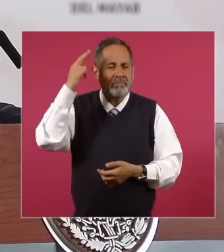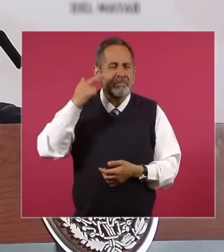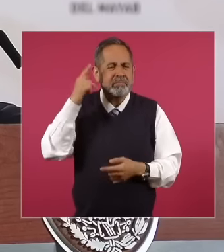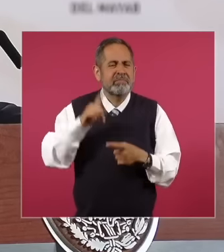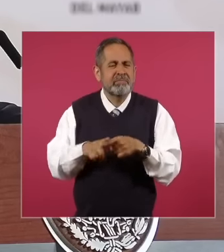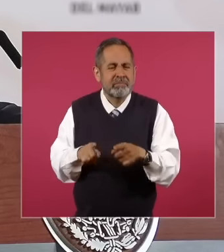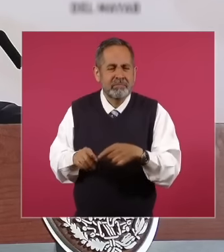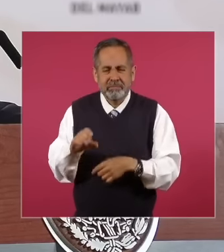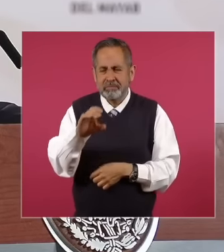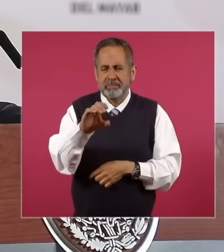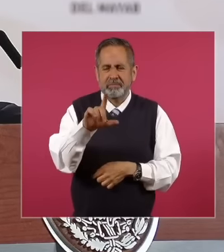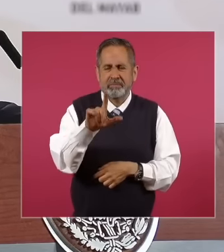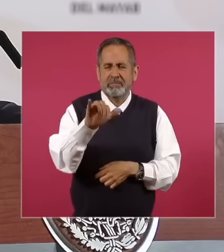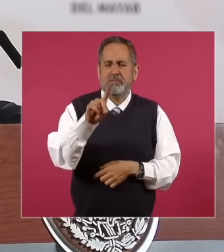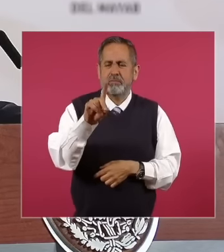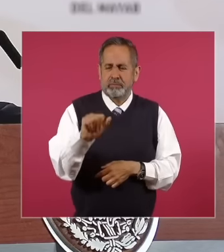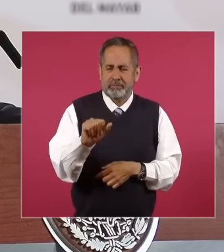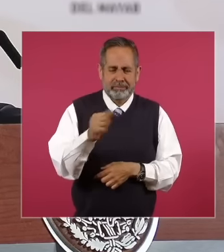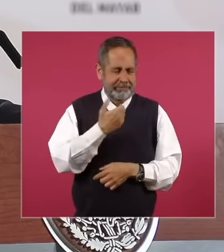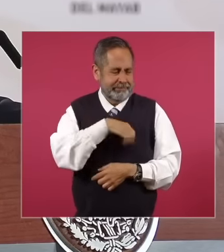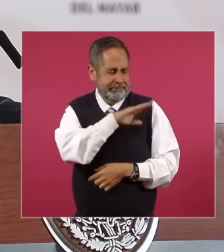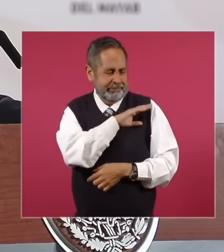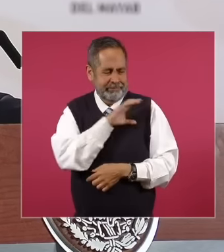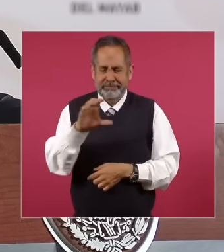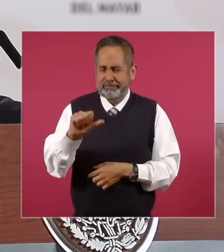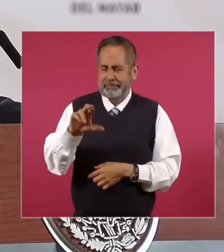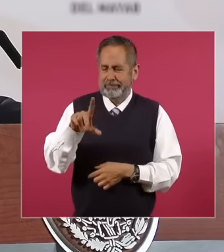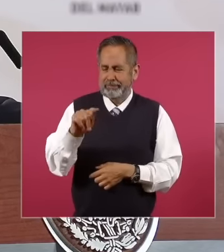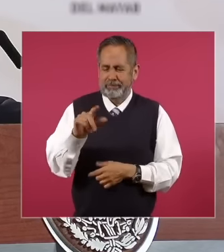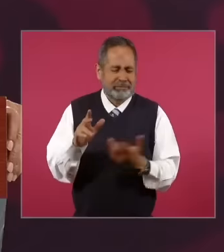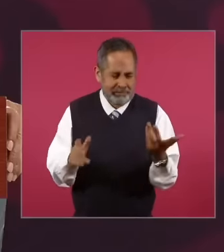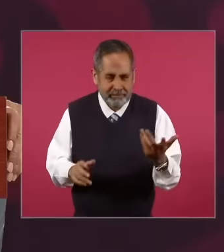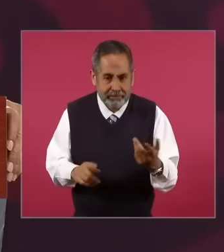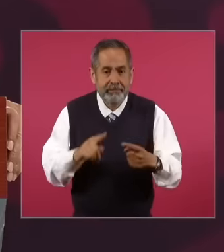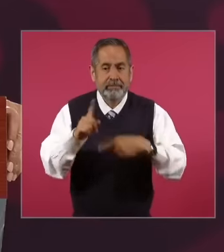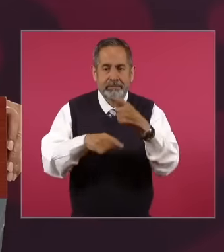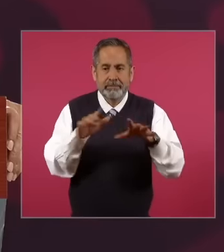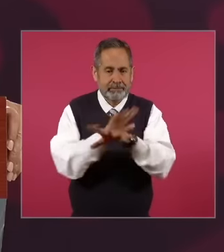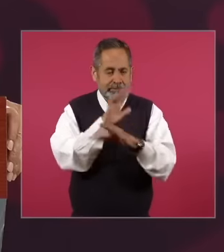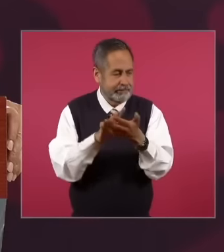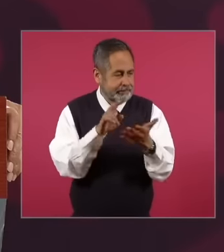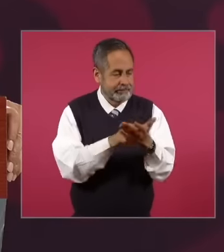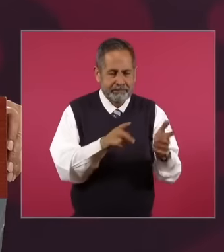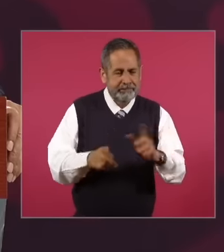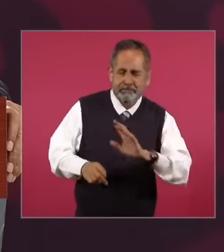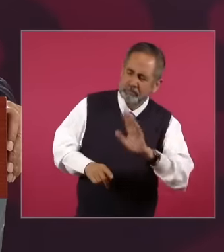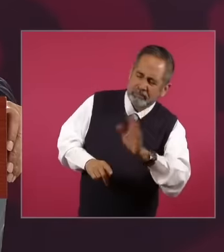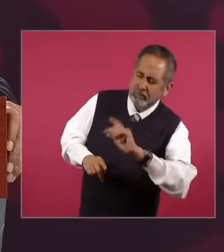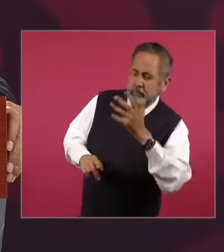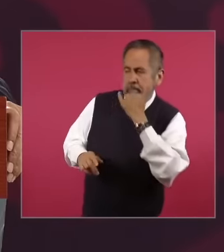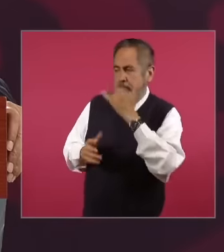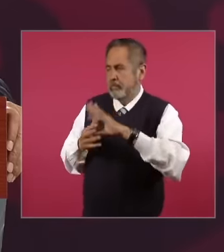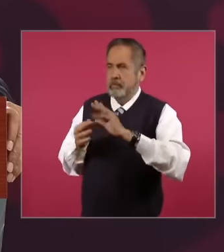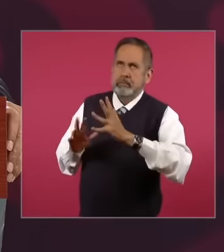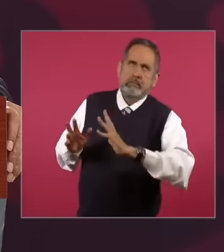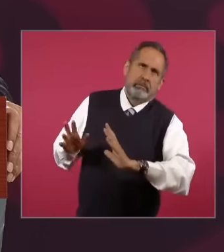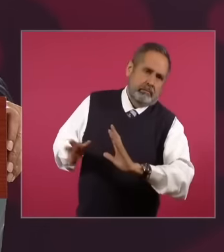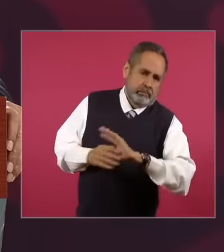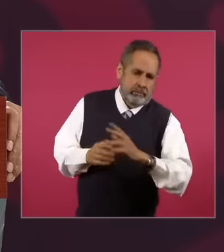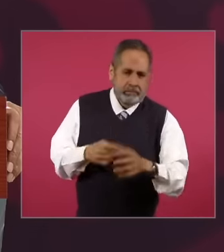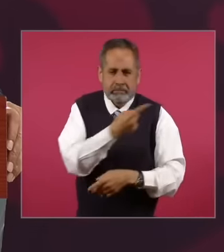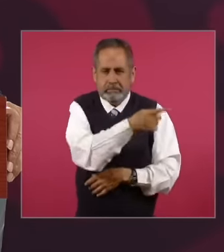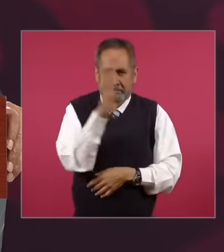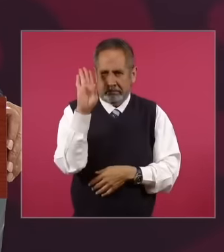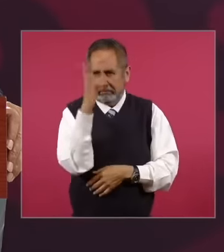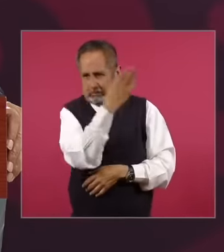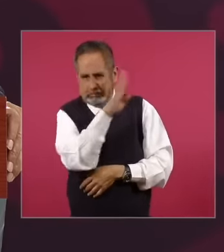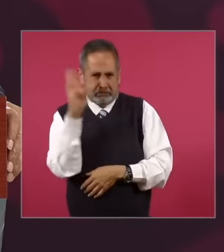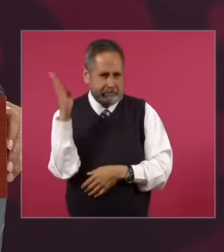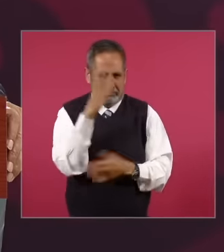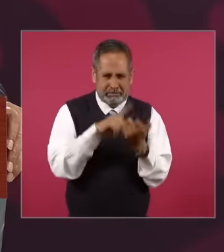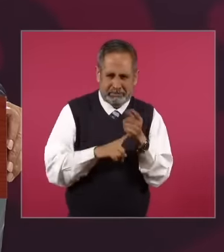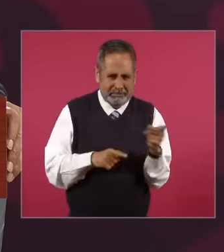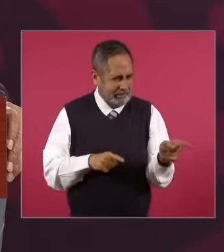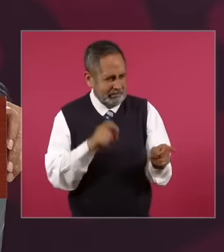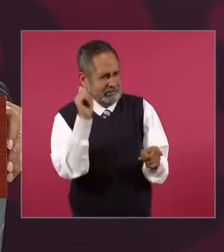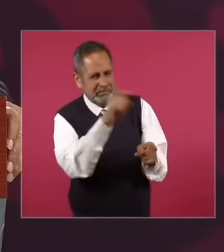Claudia. Carlota but then she corrects because as they say one thing they give the other and